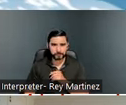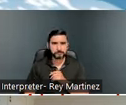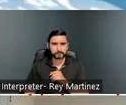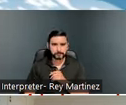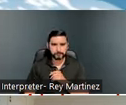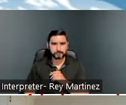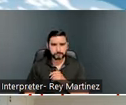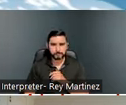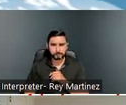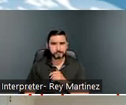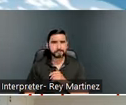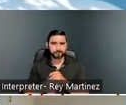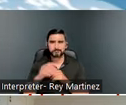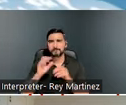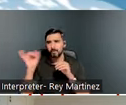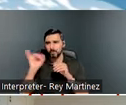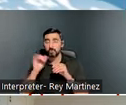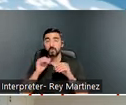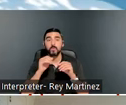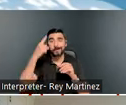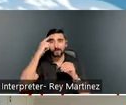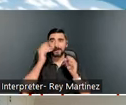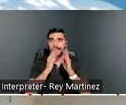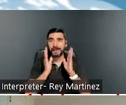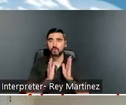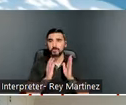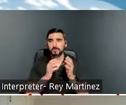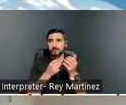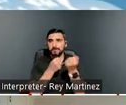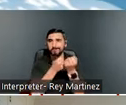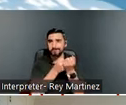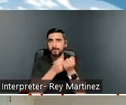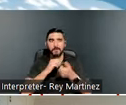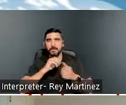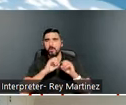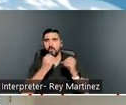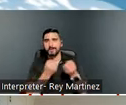with the housing authorities. The local housing authorities played a huge part in this project,